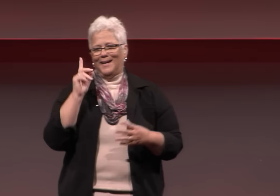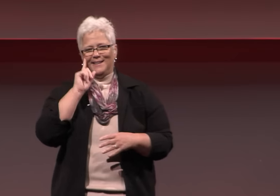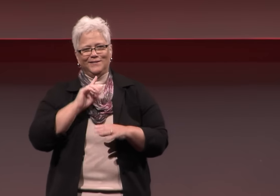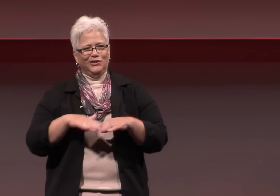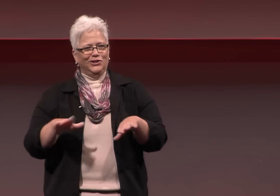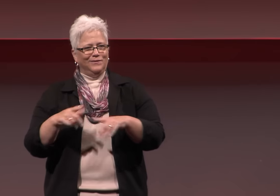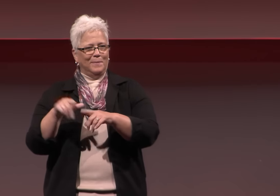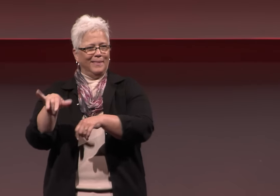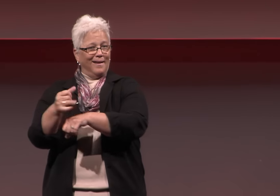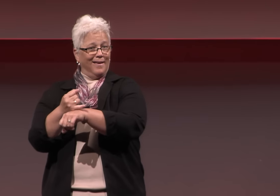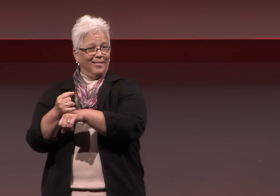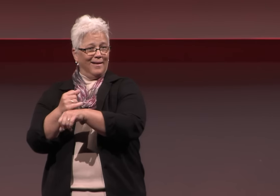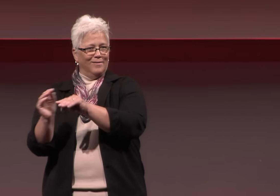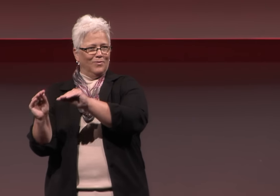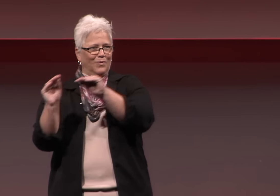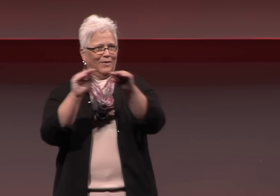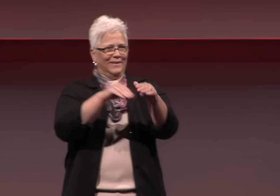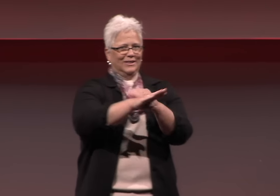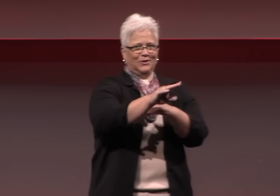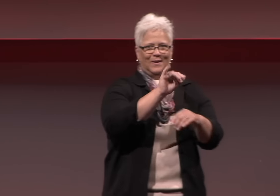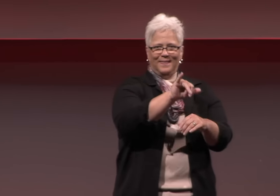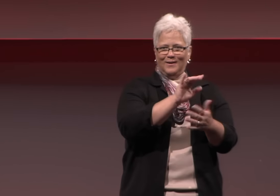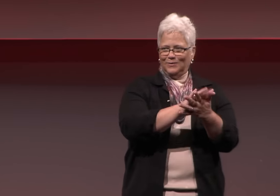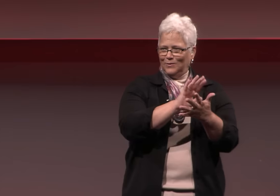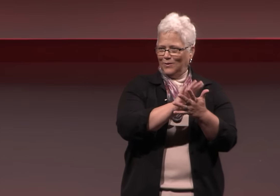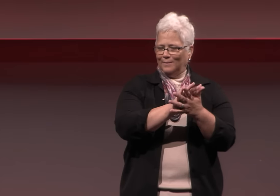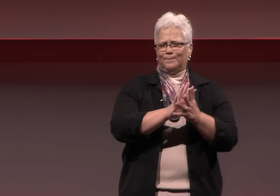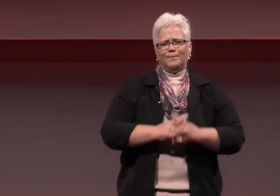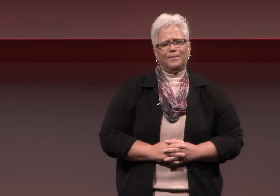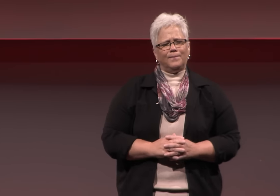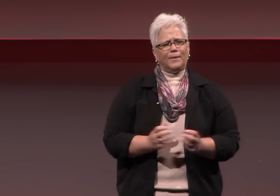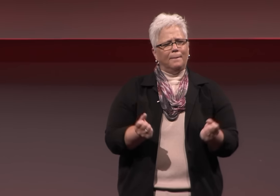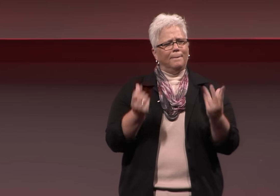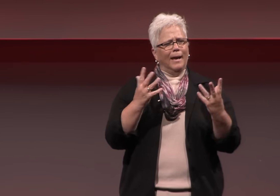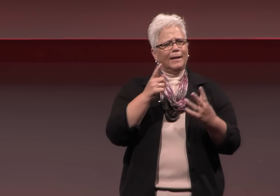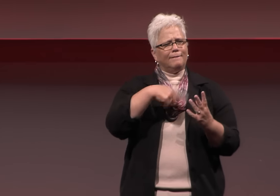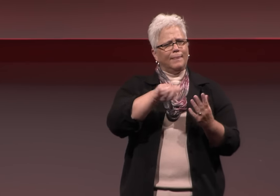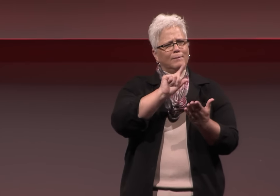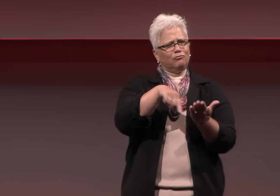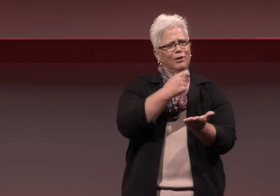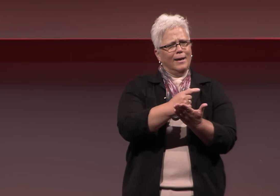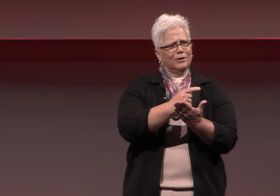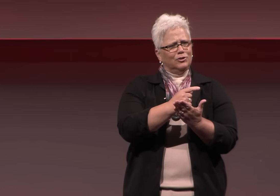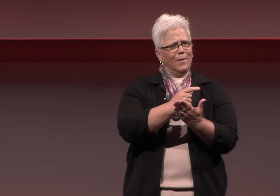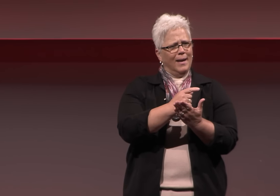That's when many of Martha's Vineyard residents moved to that school,